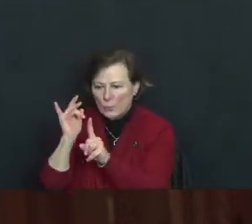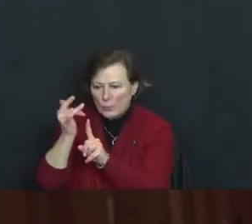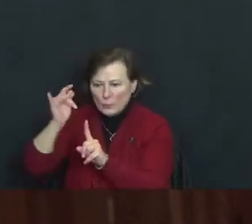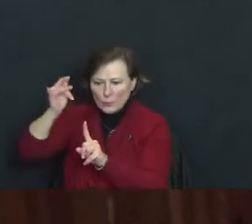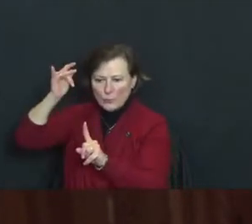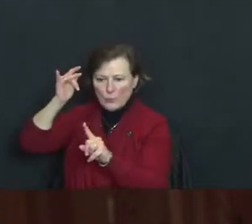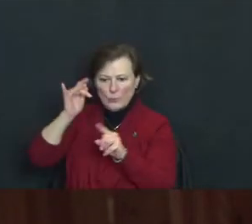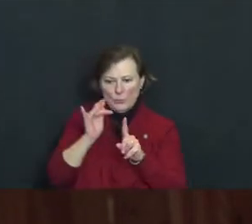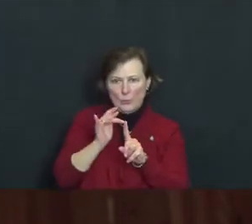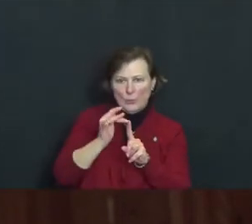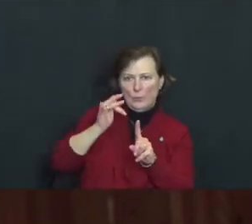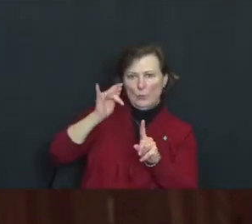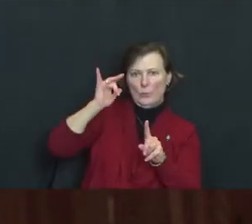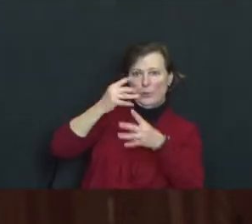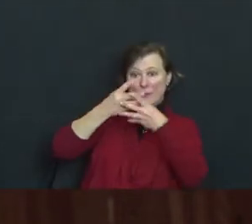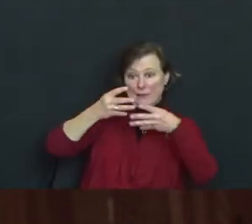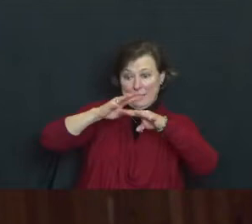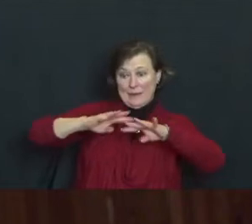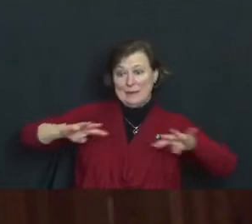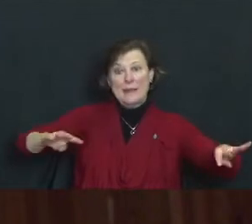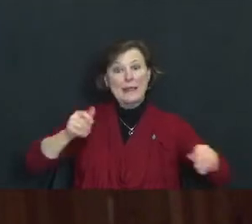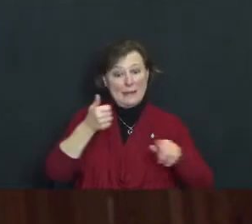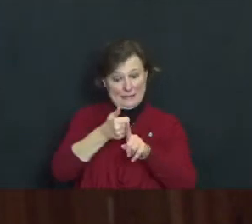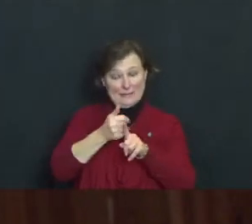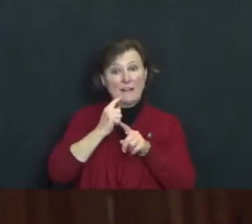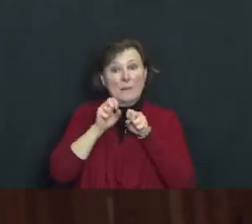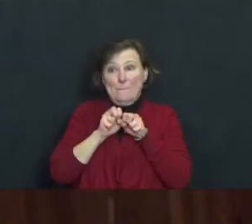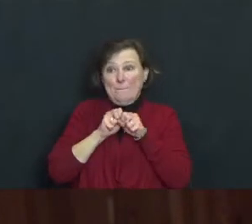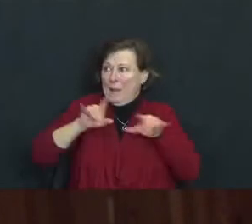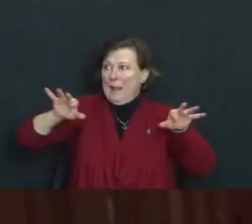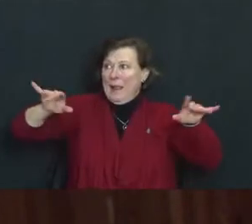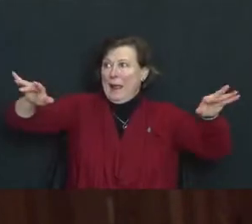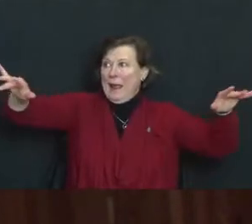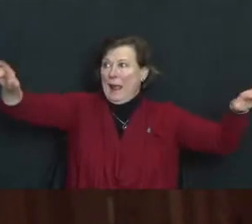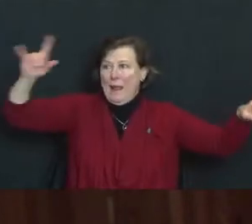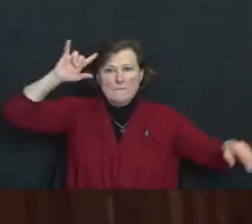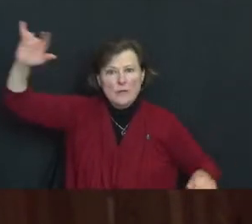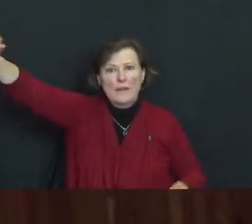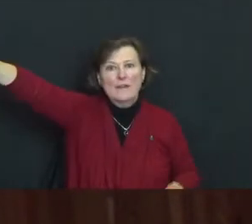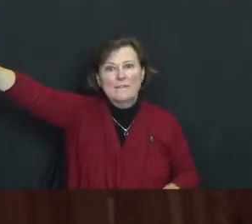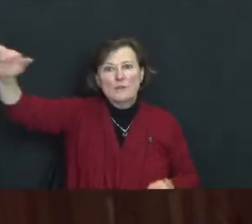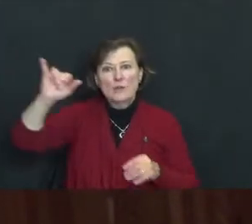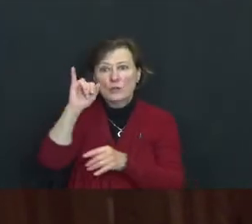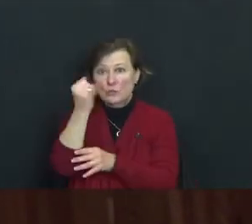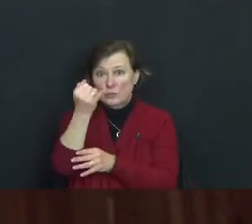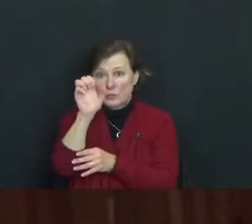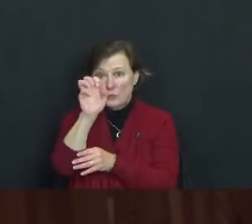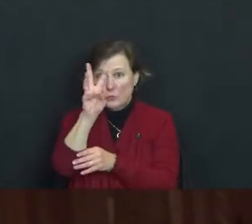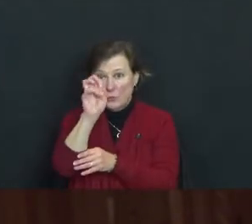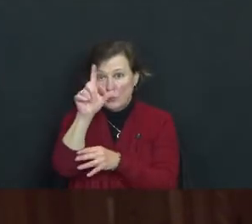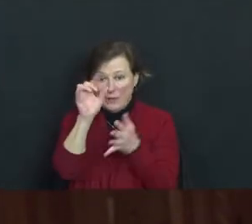Since the net itself is infinite in dimension the jewels are infinite in number.